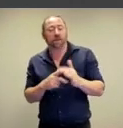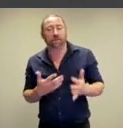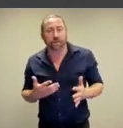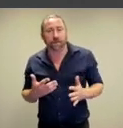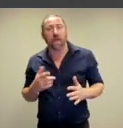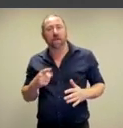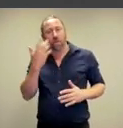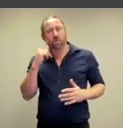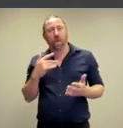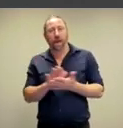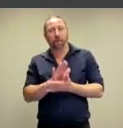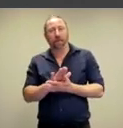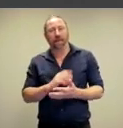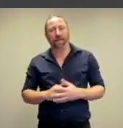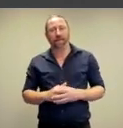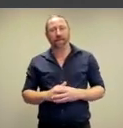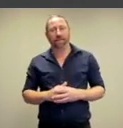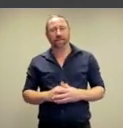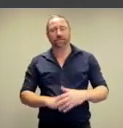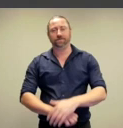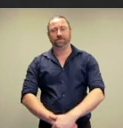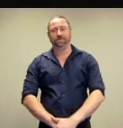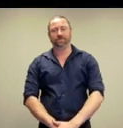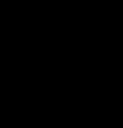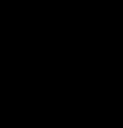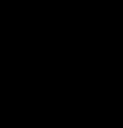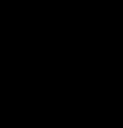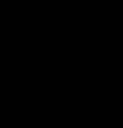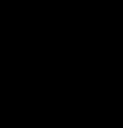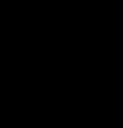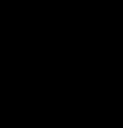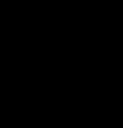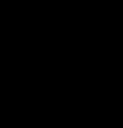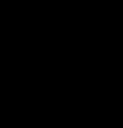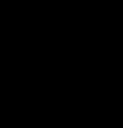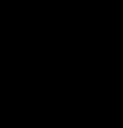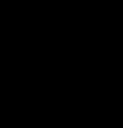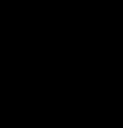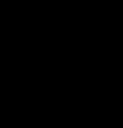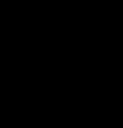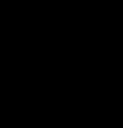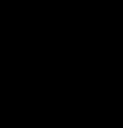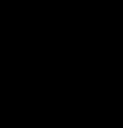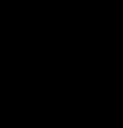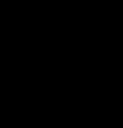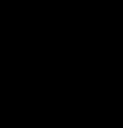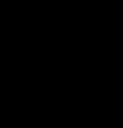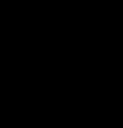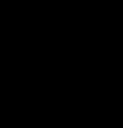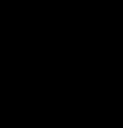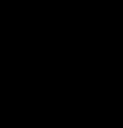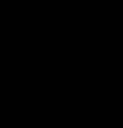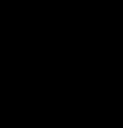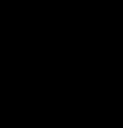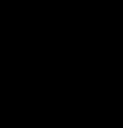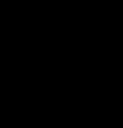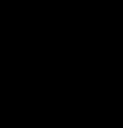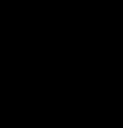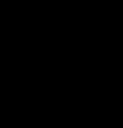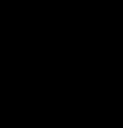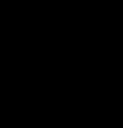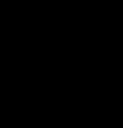we are generally at our happiest.